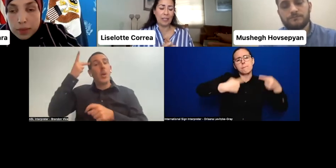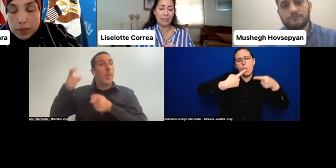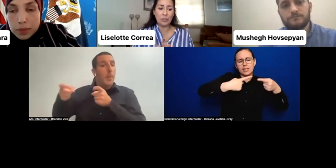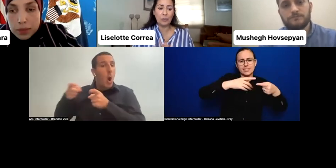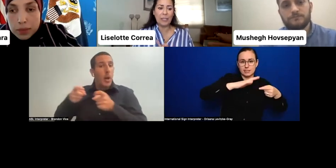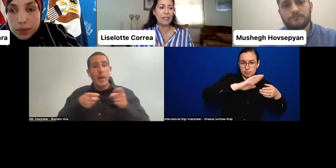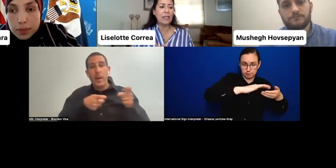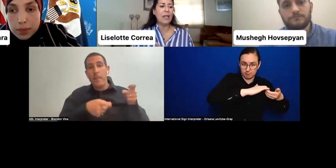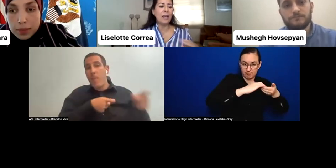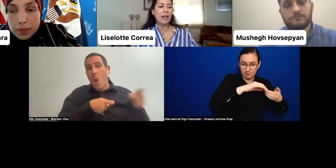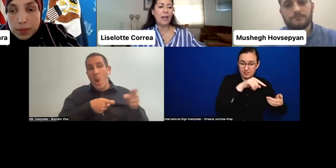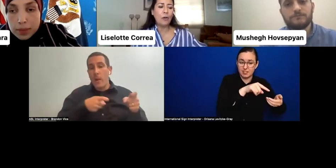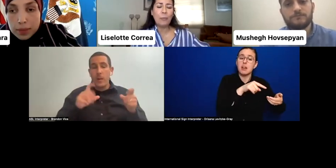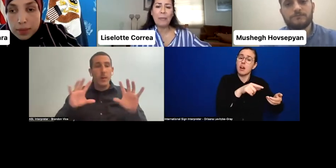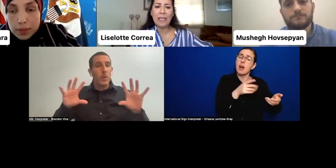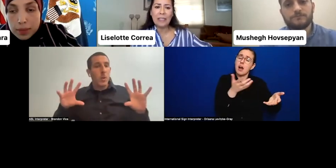has to be our main--